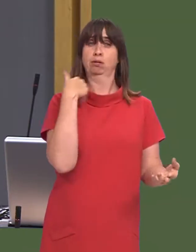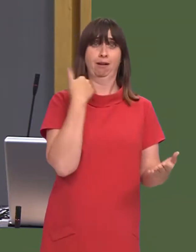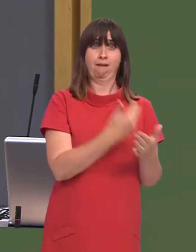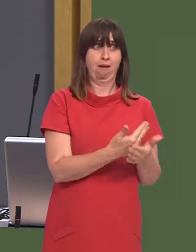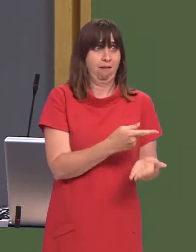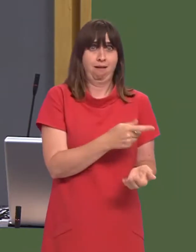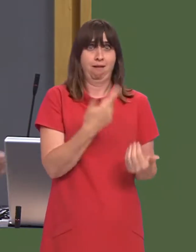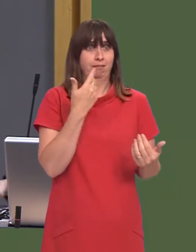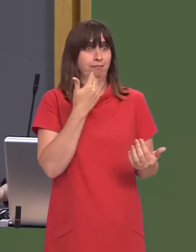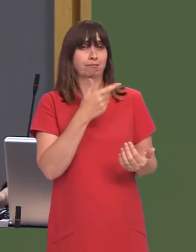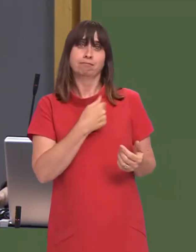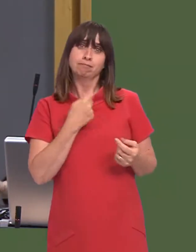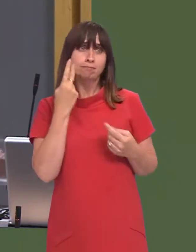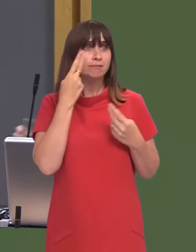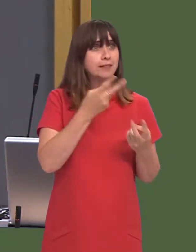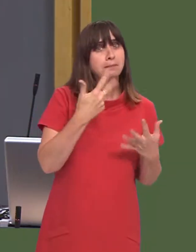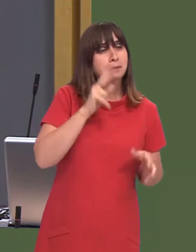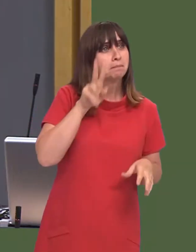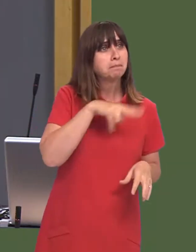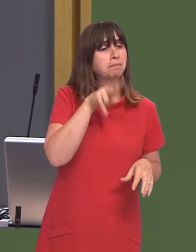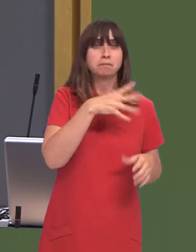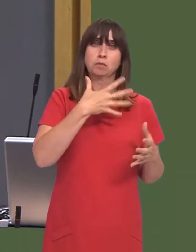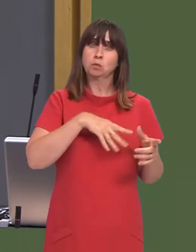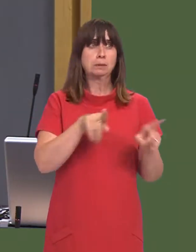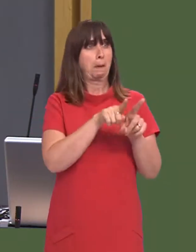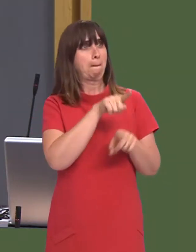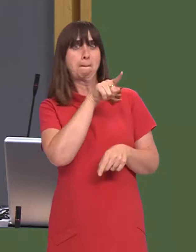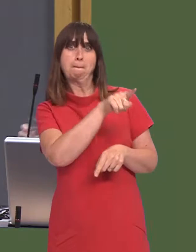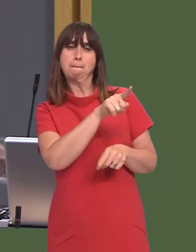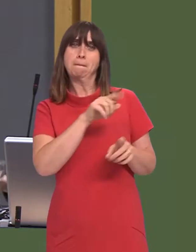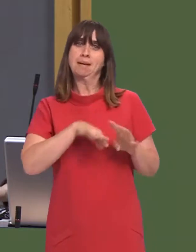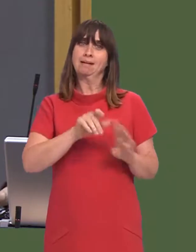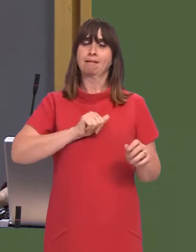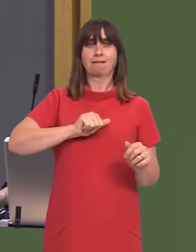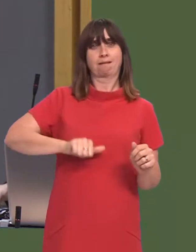I visited the site very recently and saw that thereís a future for this sort of collaboration